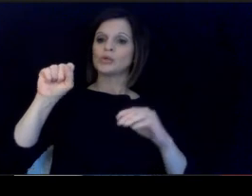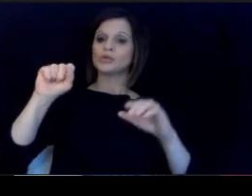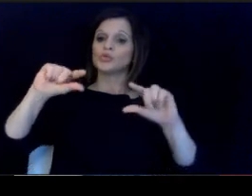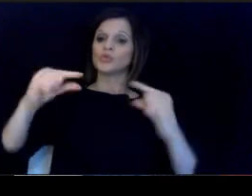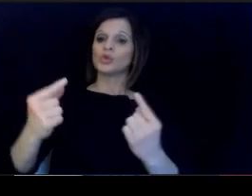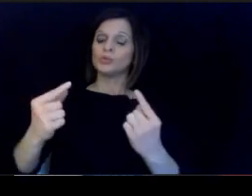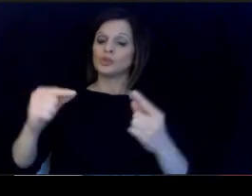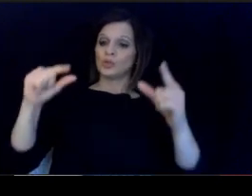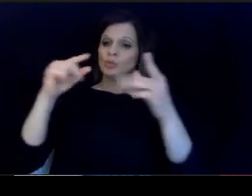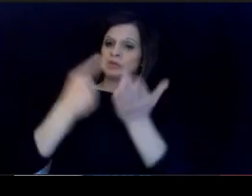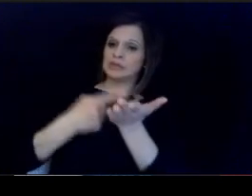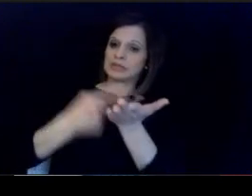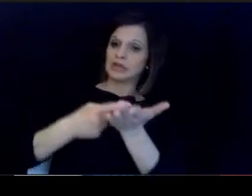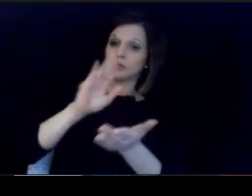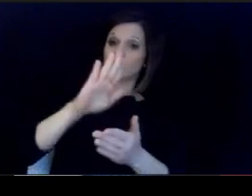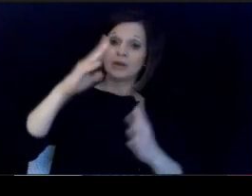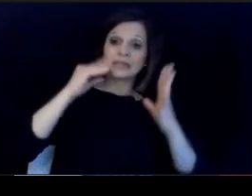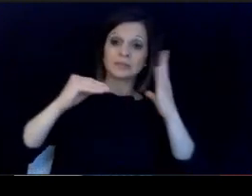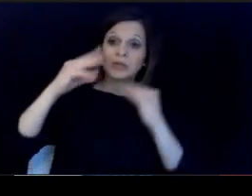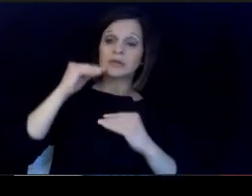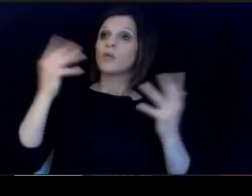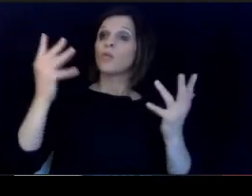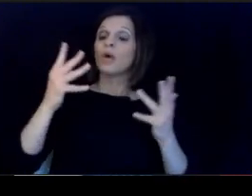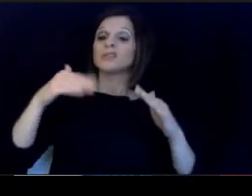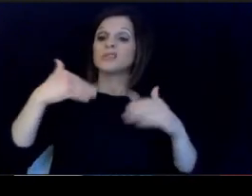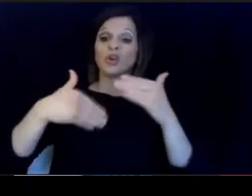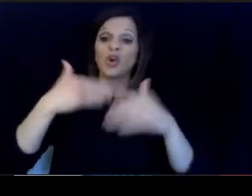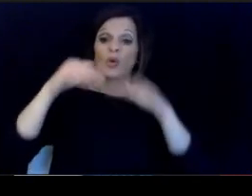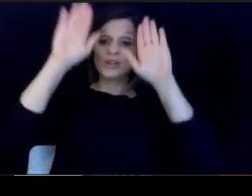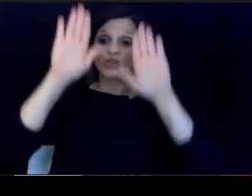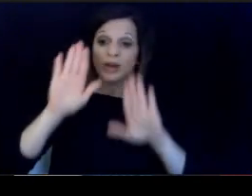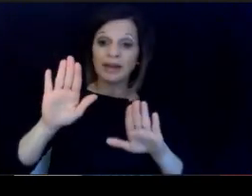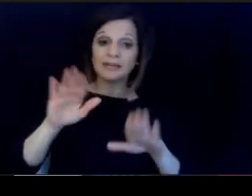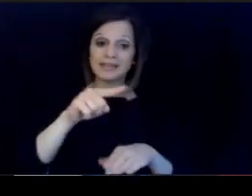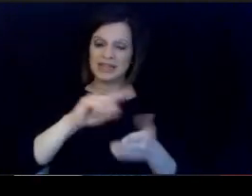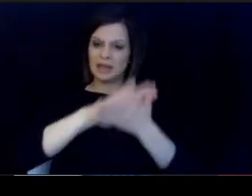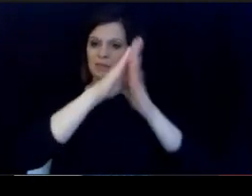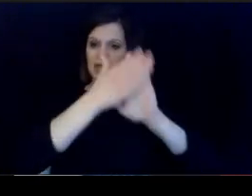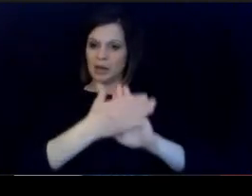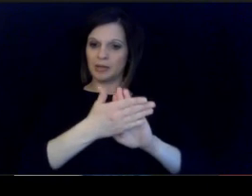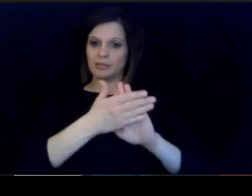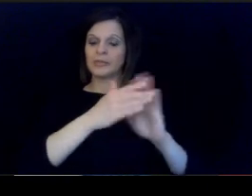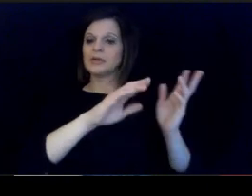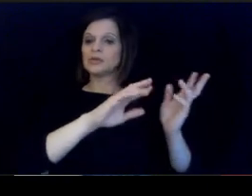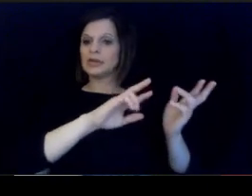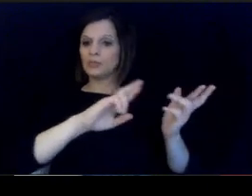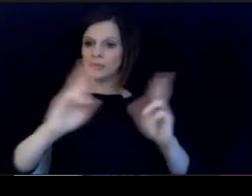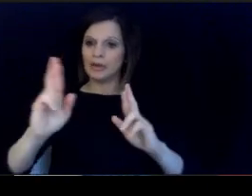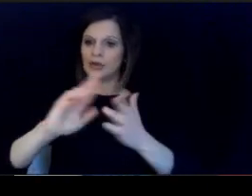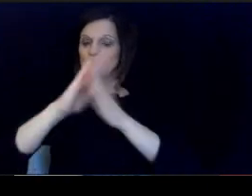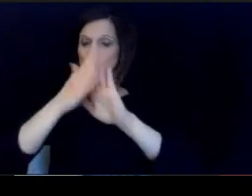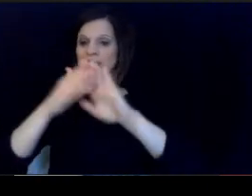experiences about what's going great as. they prepare to become professional educators and what and what.